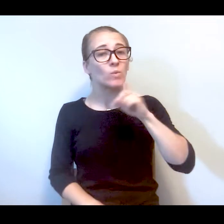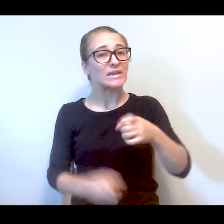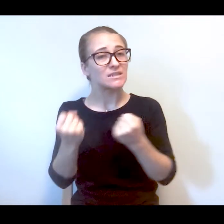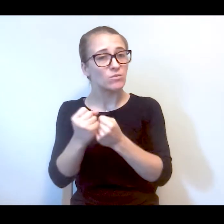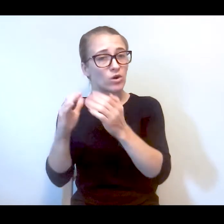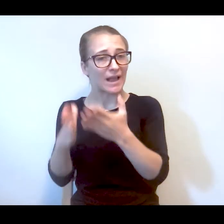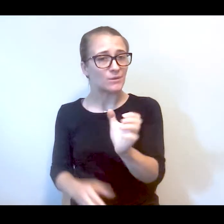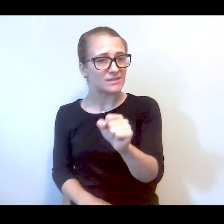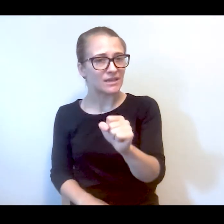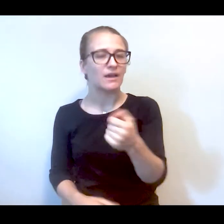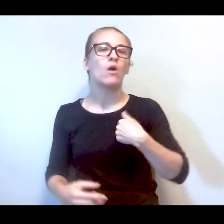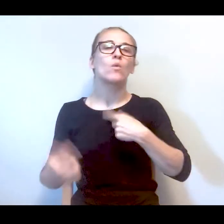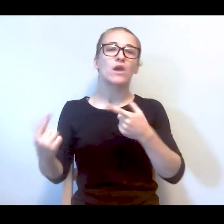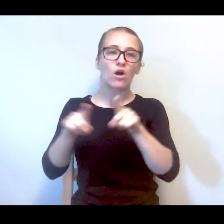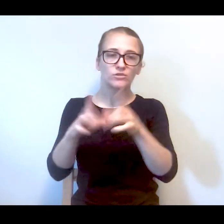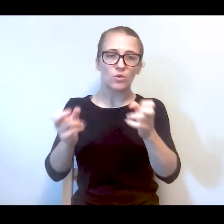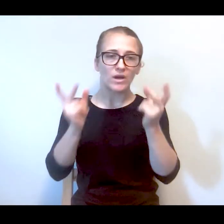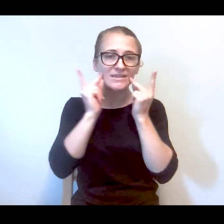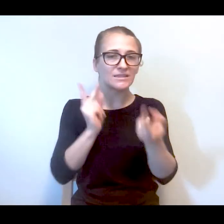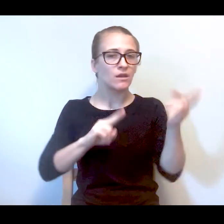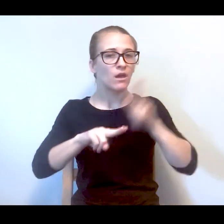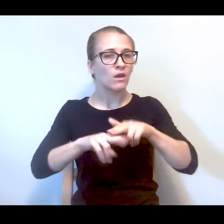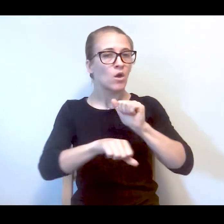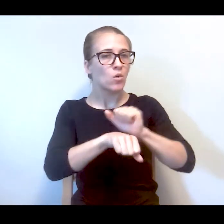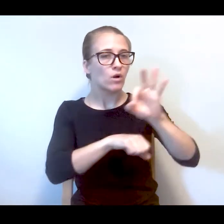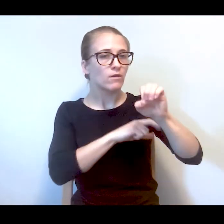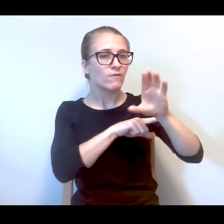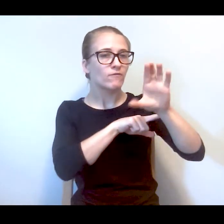seeing an increase in work force development,